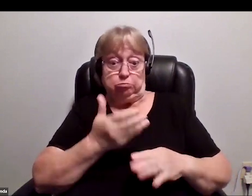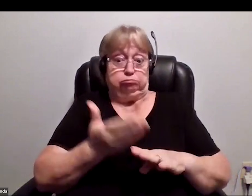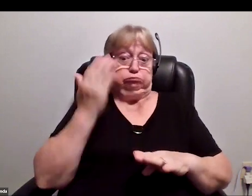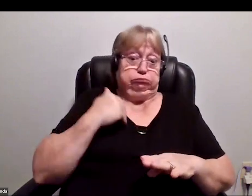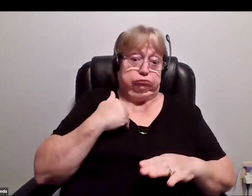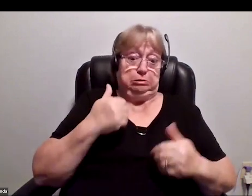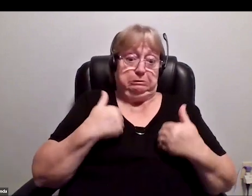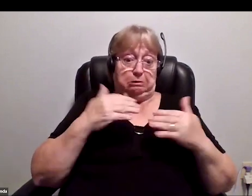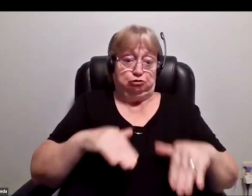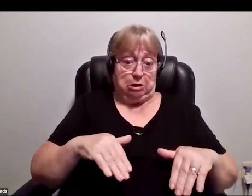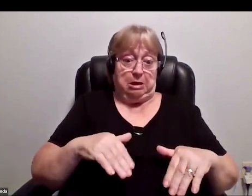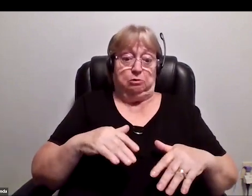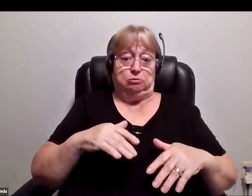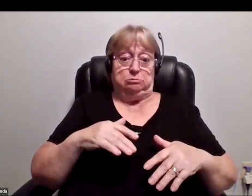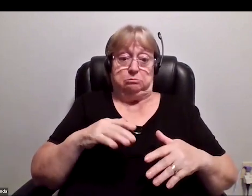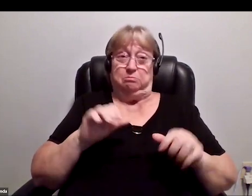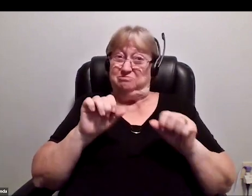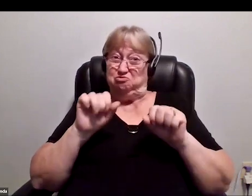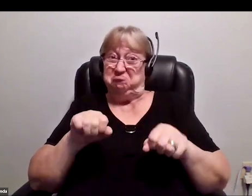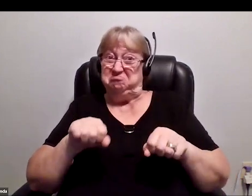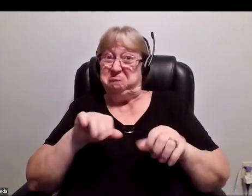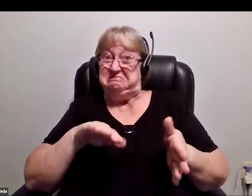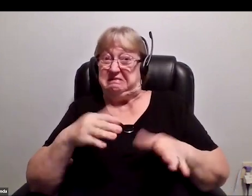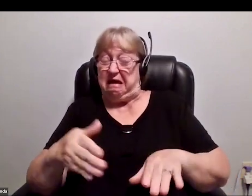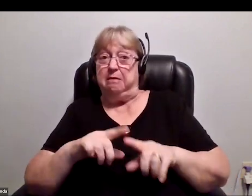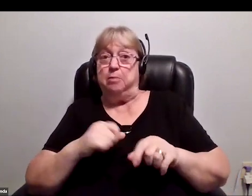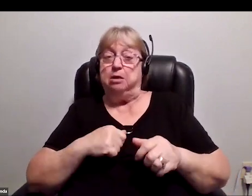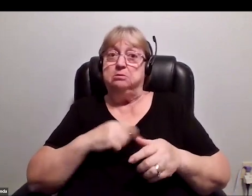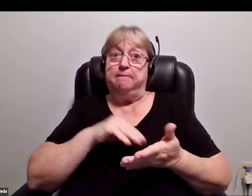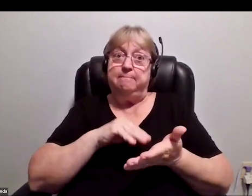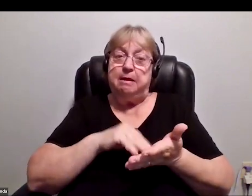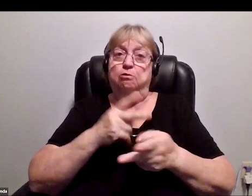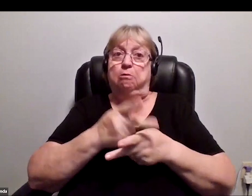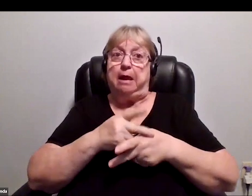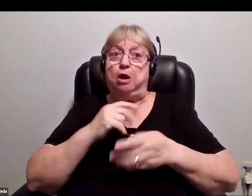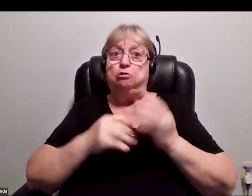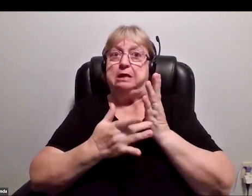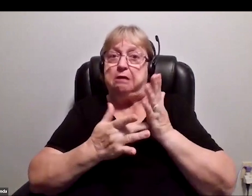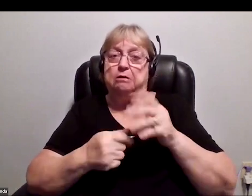and get better through science and technology and medical care and the wonderful work they do at St. Jude's